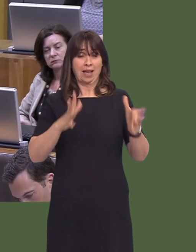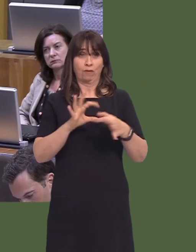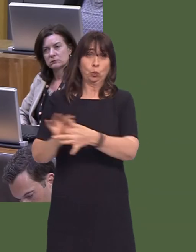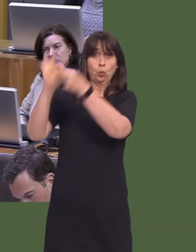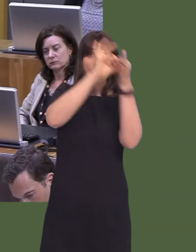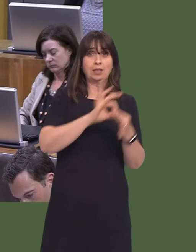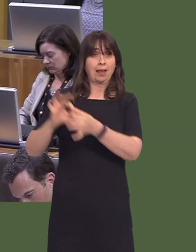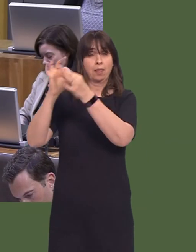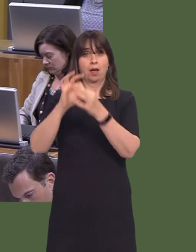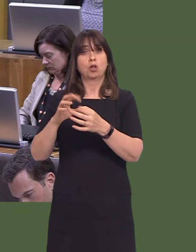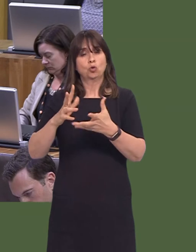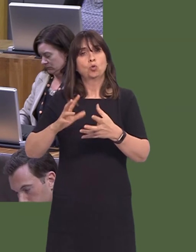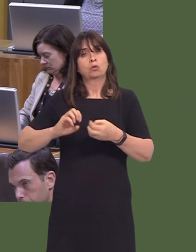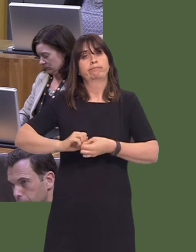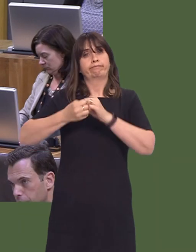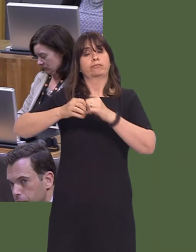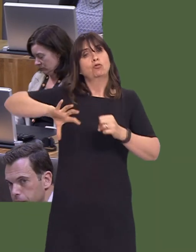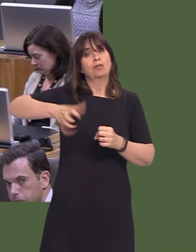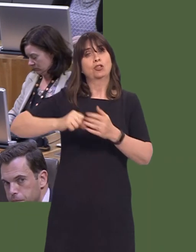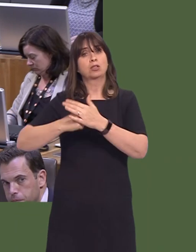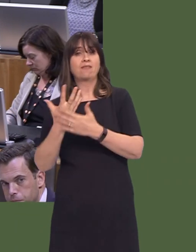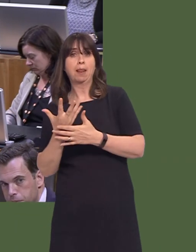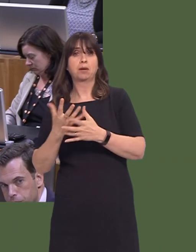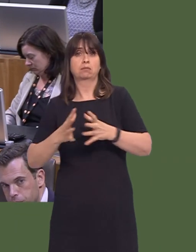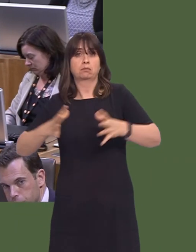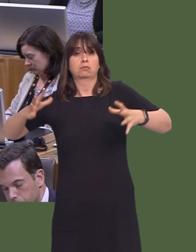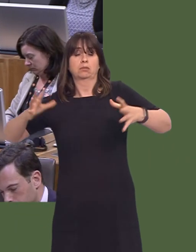to produce regional development plans. If that doesn't happen, then we will have to